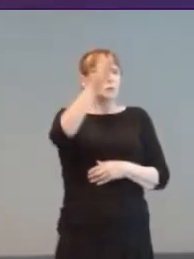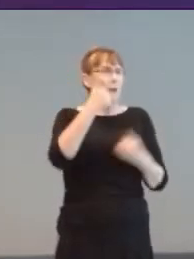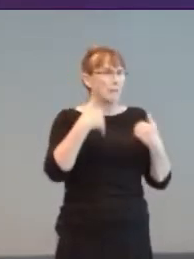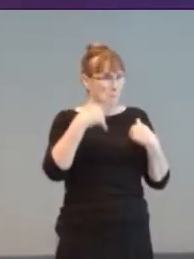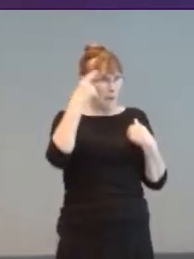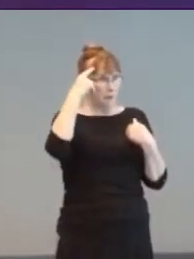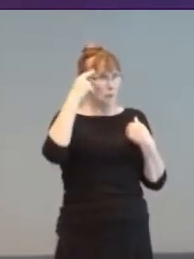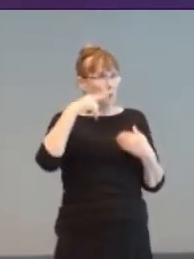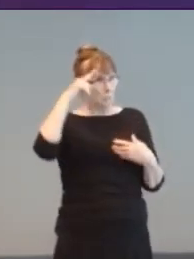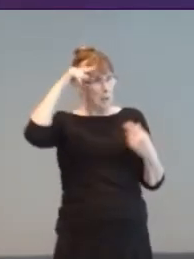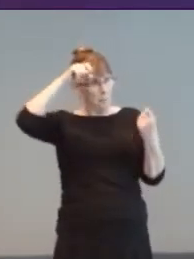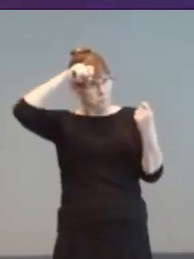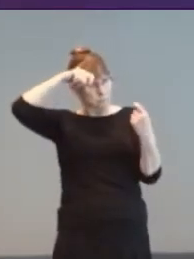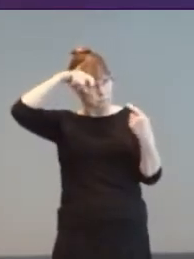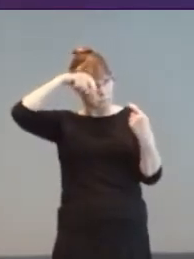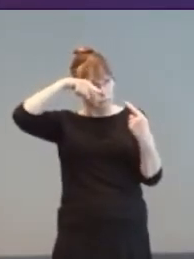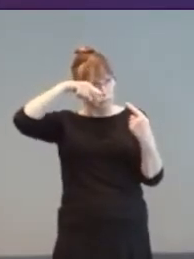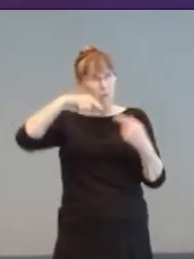Game controller restrictions could go,